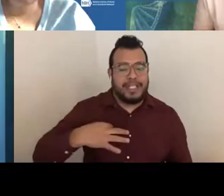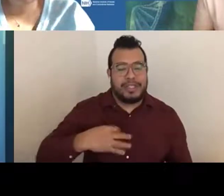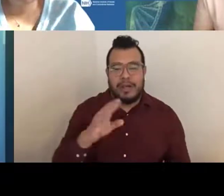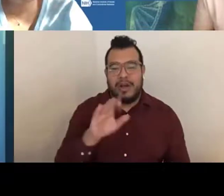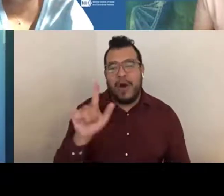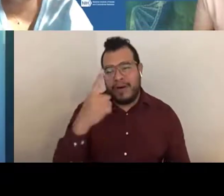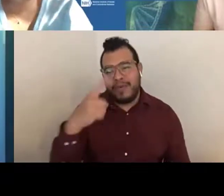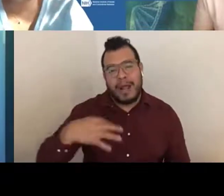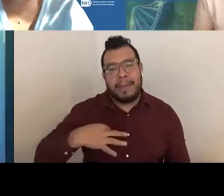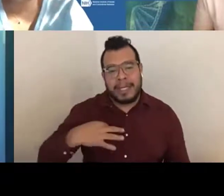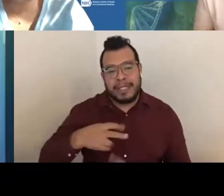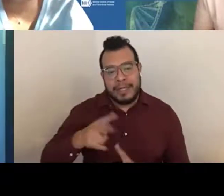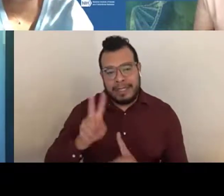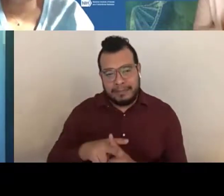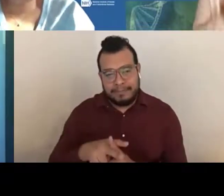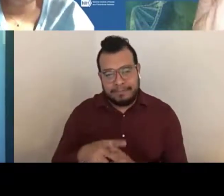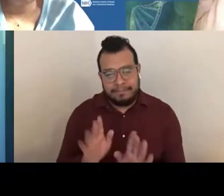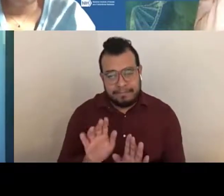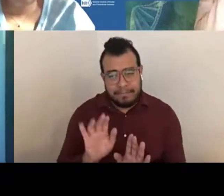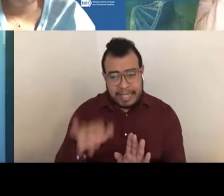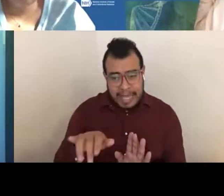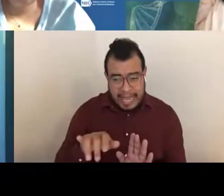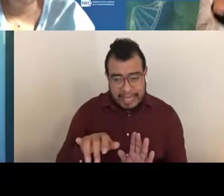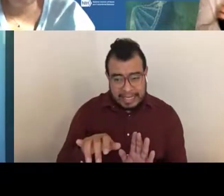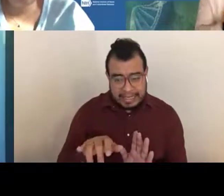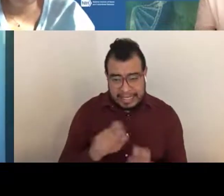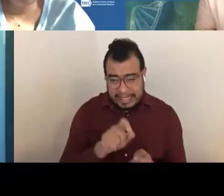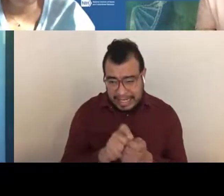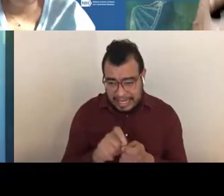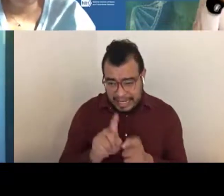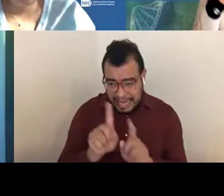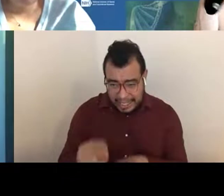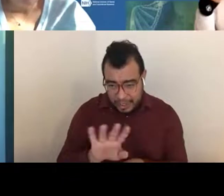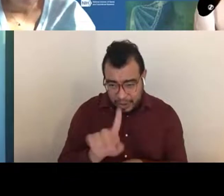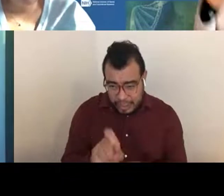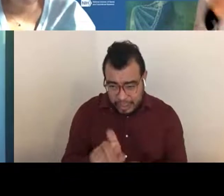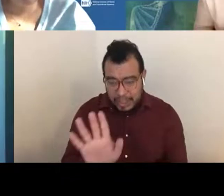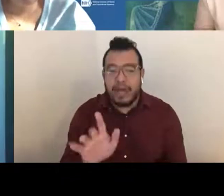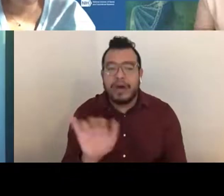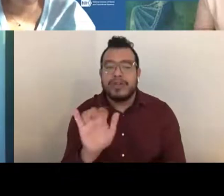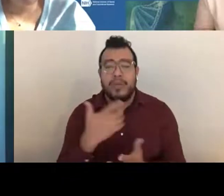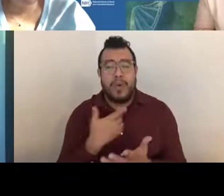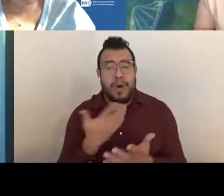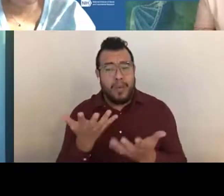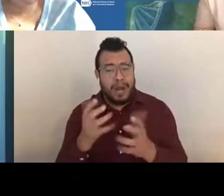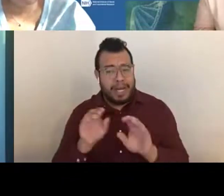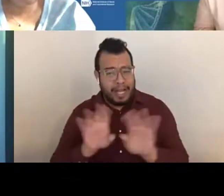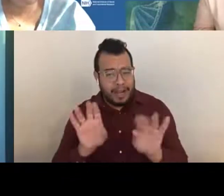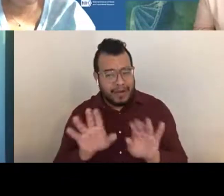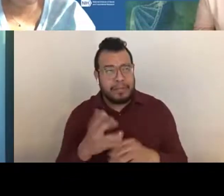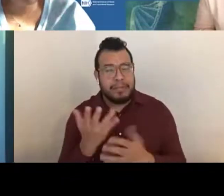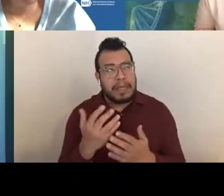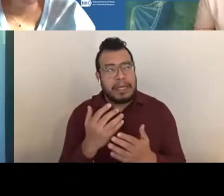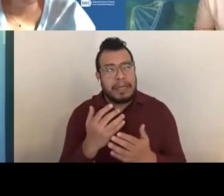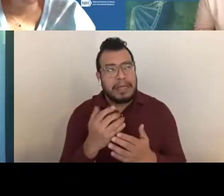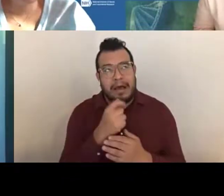So I don't know if that's exactly answering the question. I also just want to clarify, I wasn't thinking when I answered the last question.